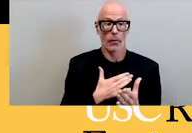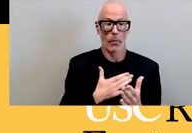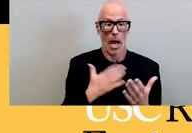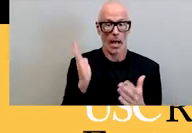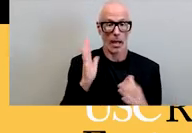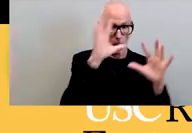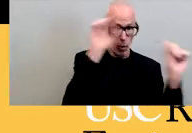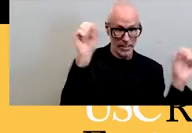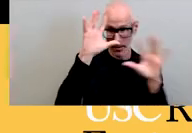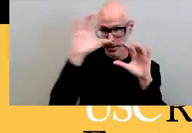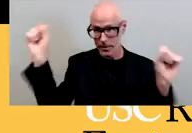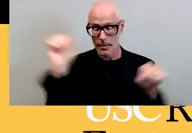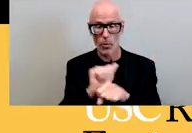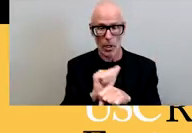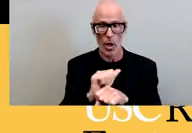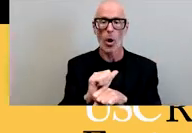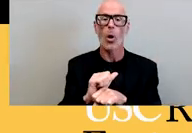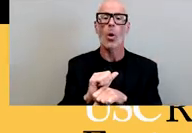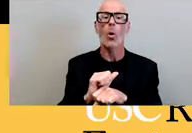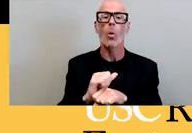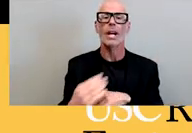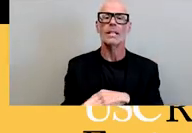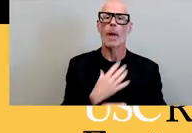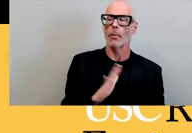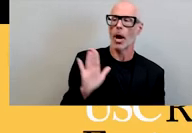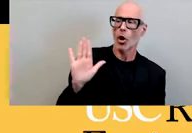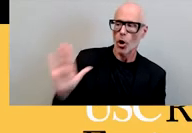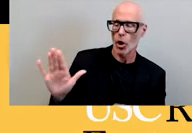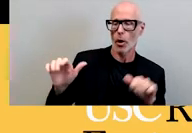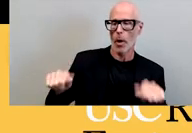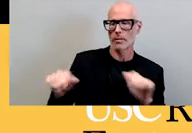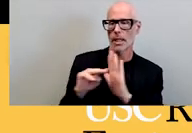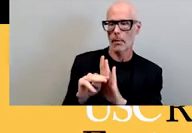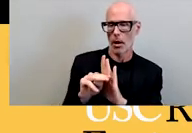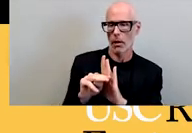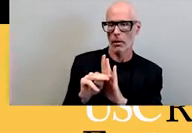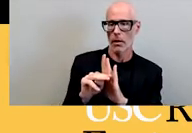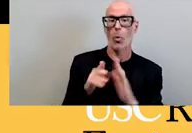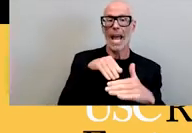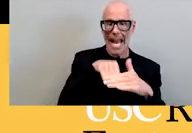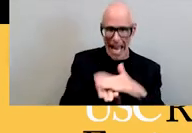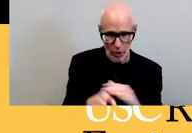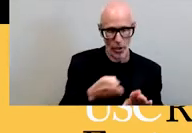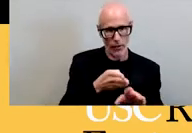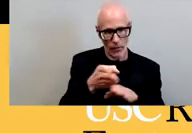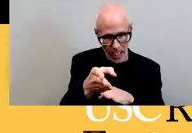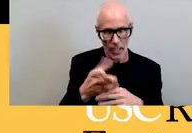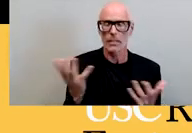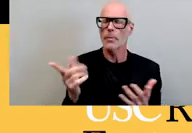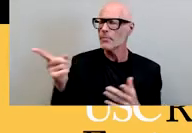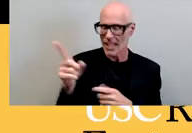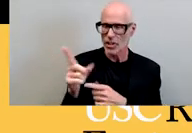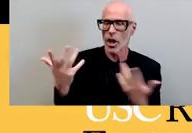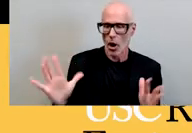inspired by her possibility model when i entered the field Debra hammond had served as the national